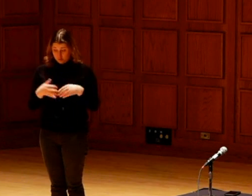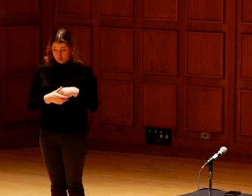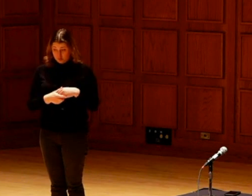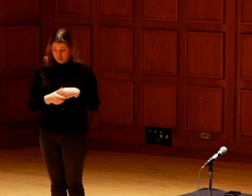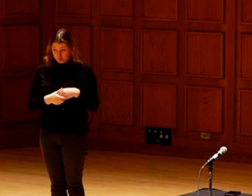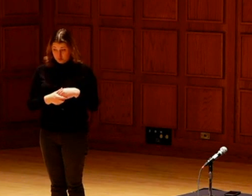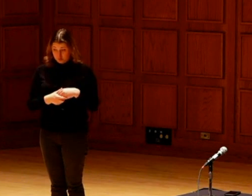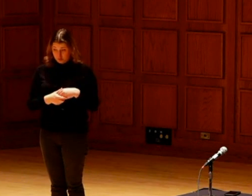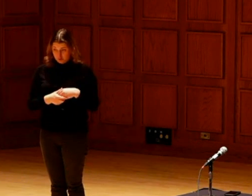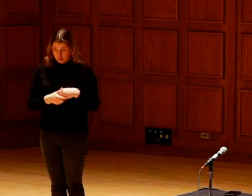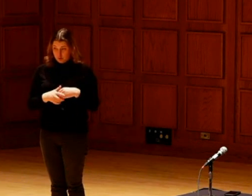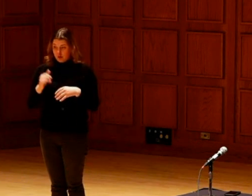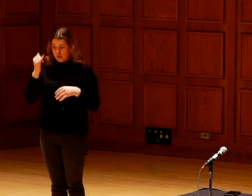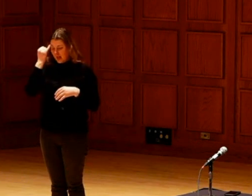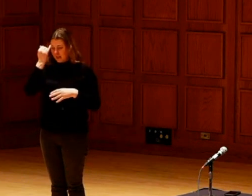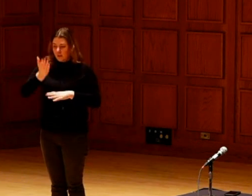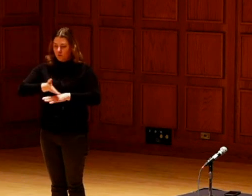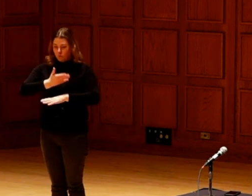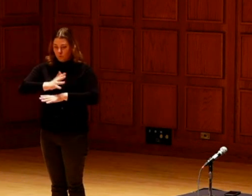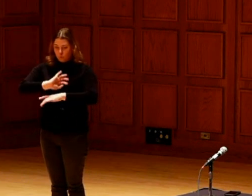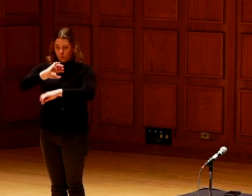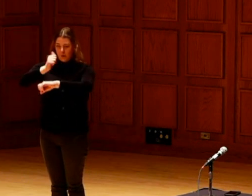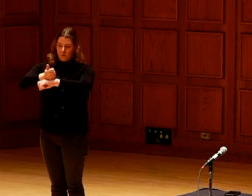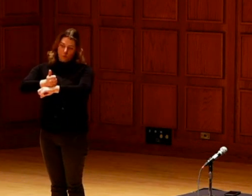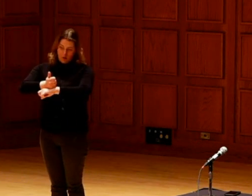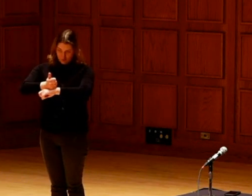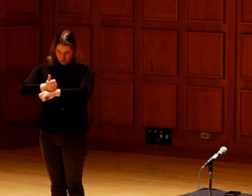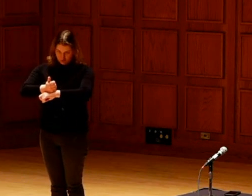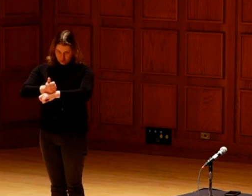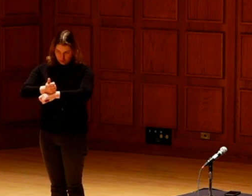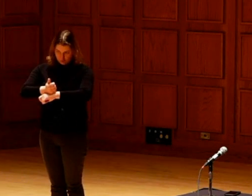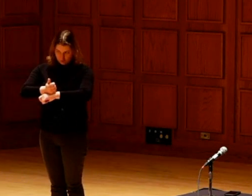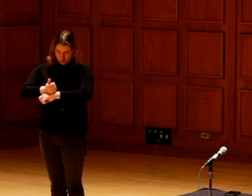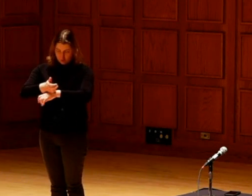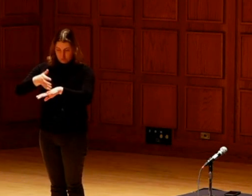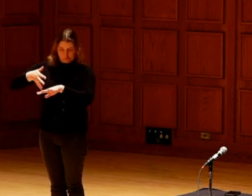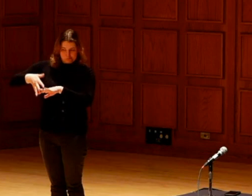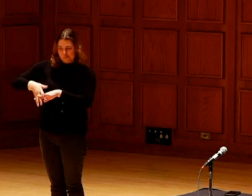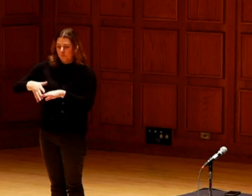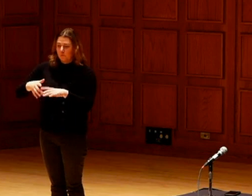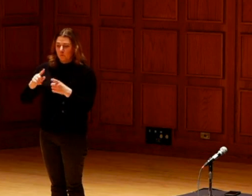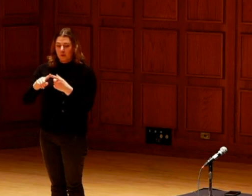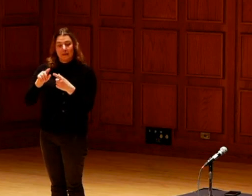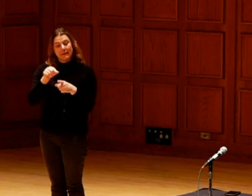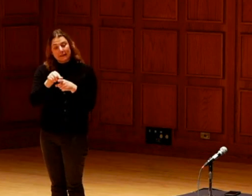is the idea of restoration and restoration in terms of seeds and